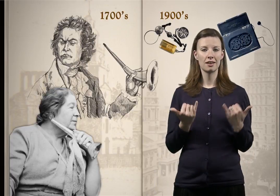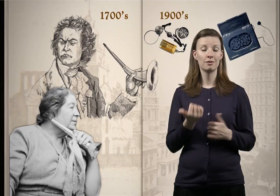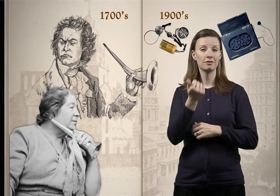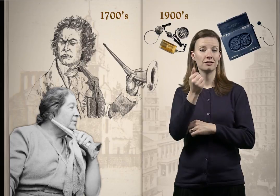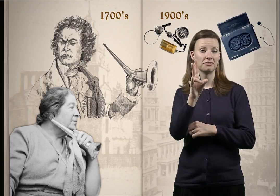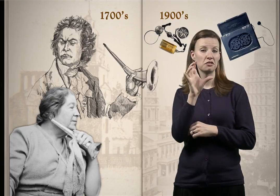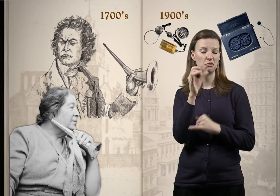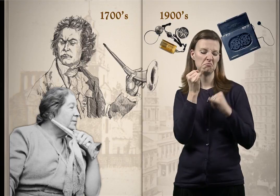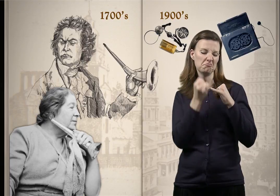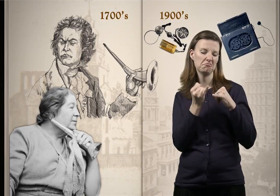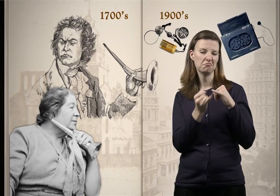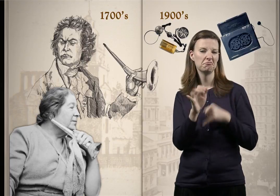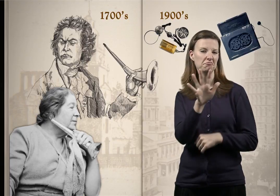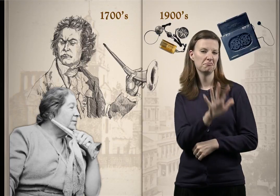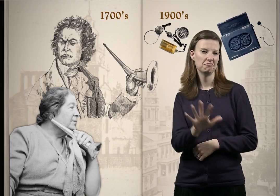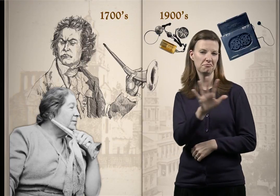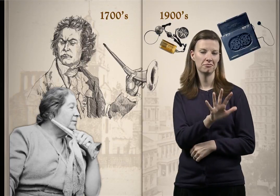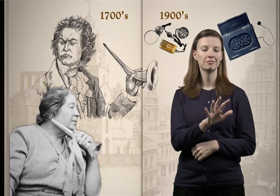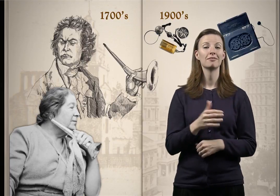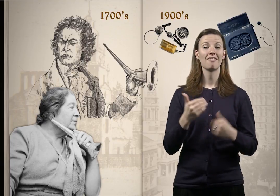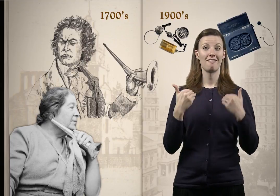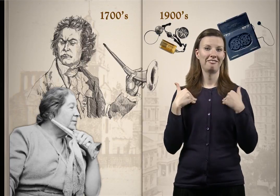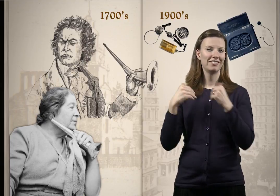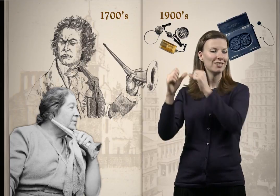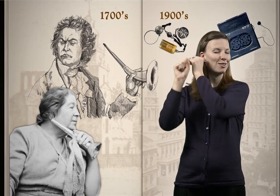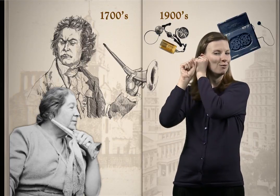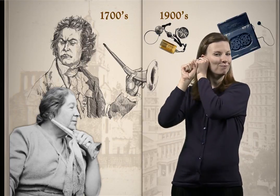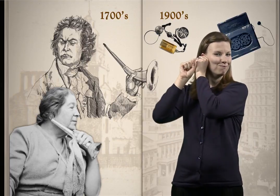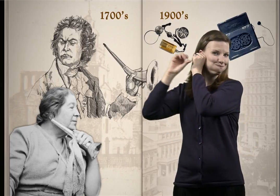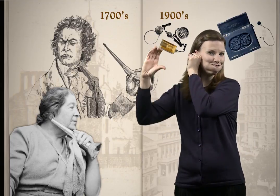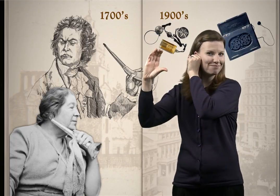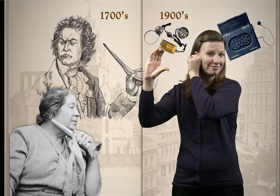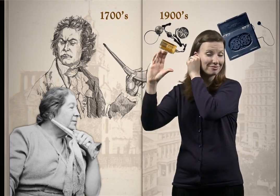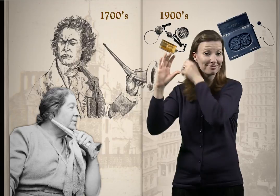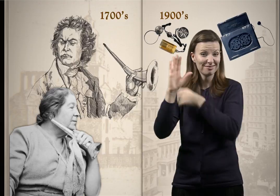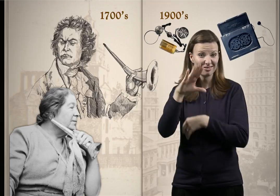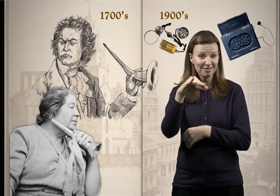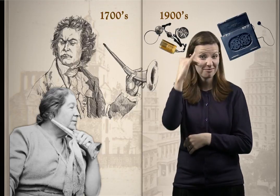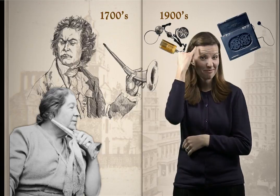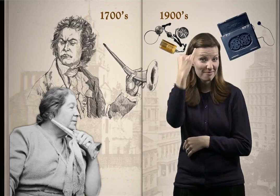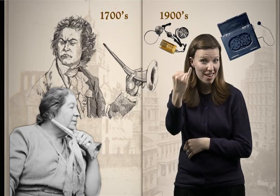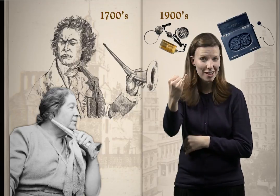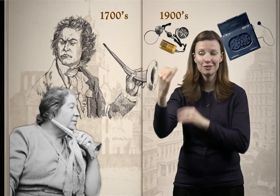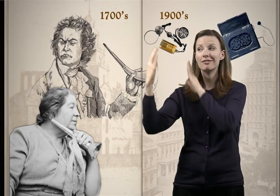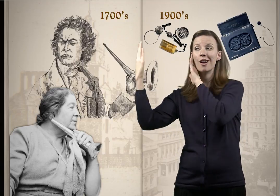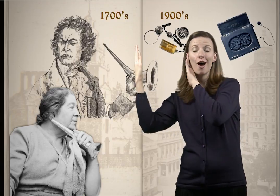Let's look at the Late 1700's where the Funnel or conical ear trumpets were common hearing devices